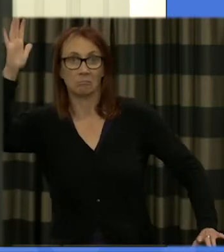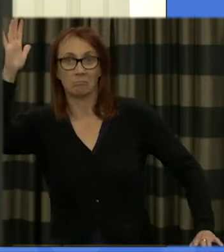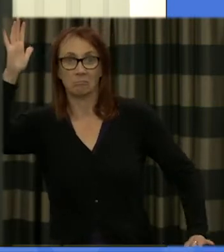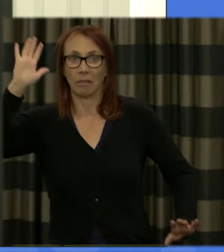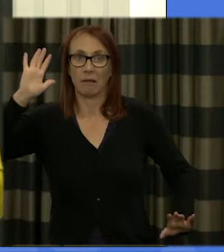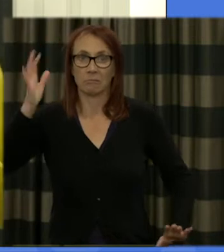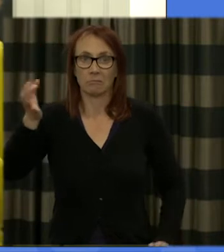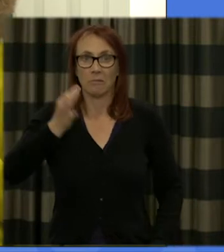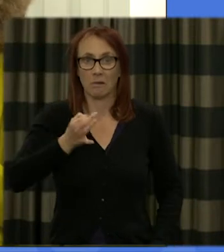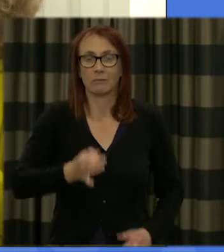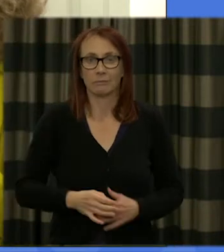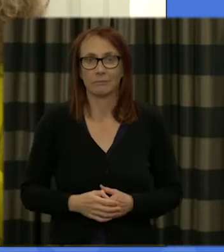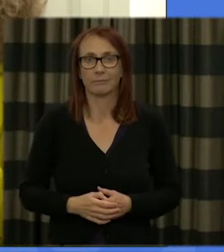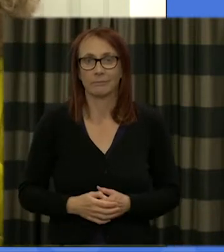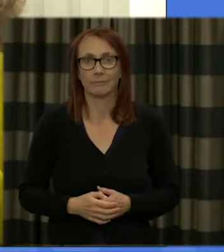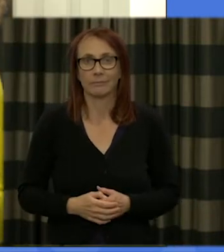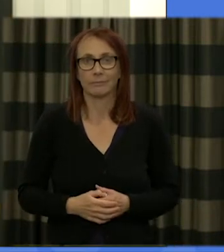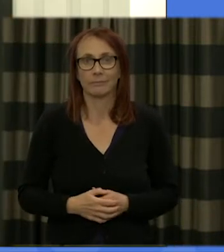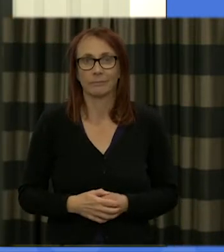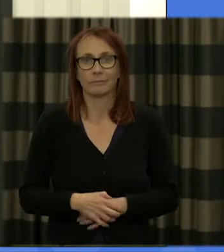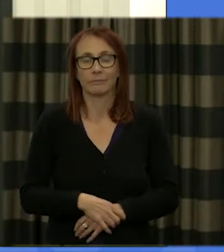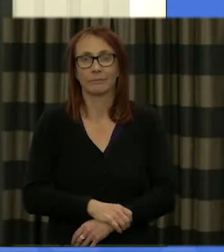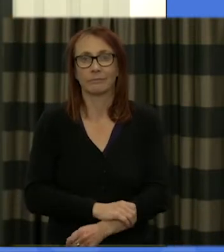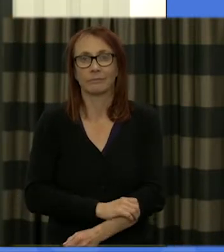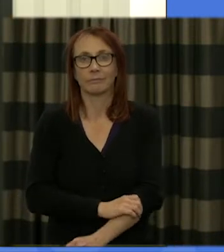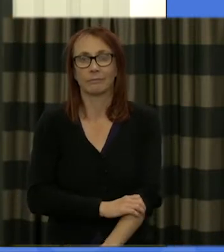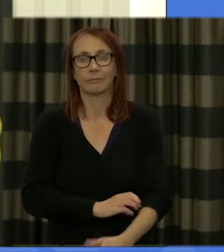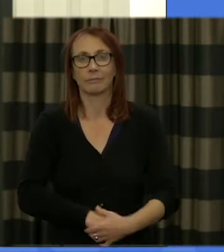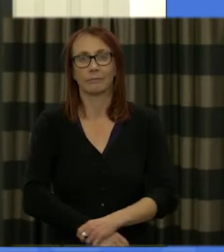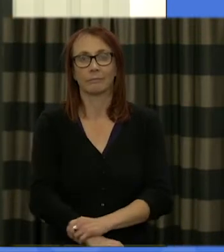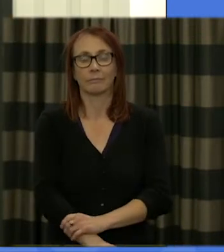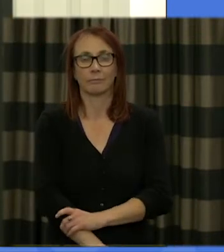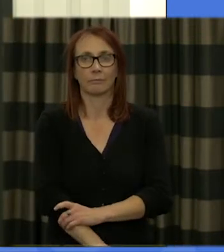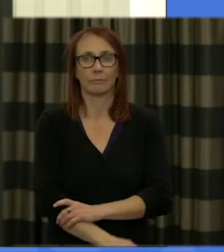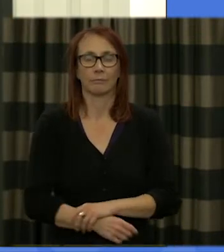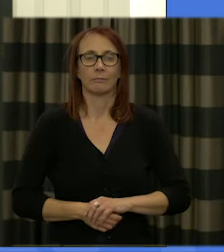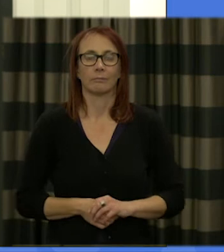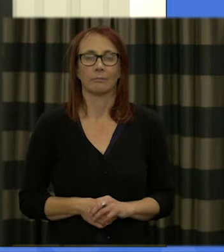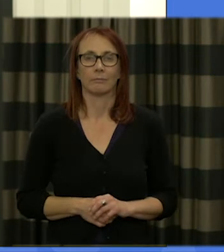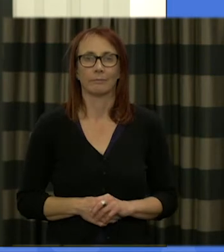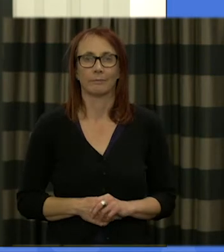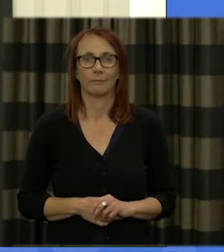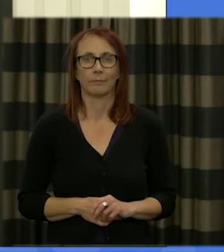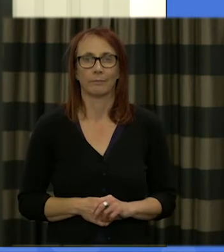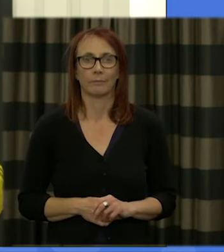your hand and we'll deal with that so I think you will see even a quick glance